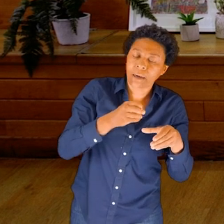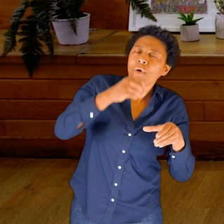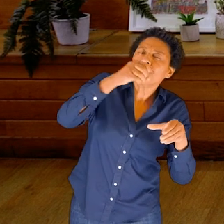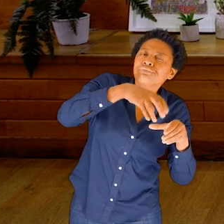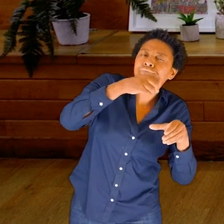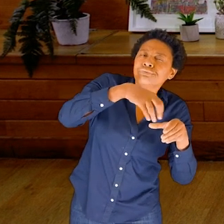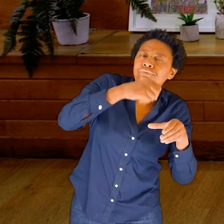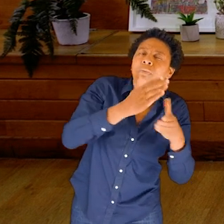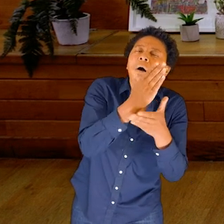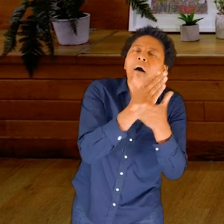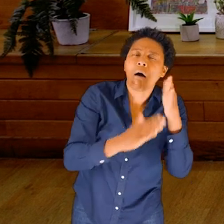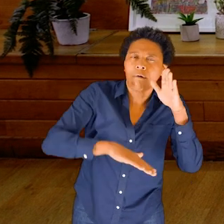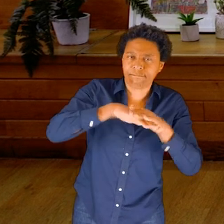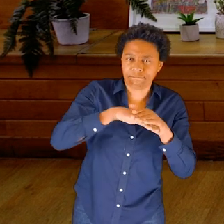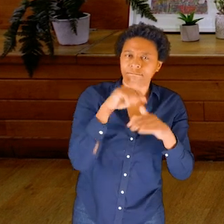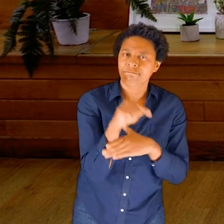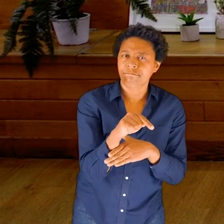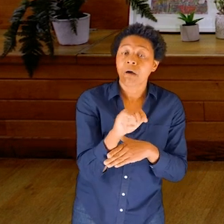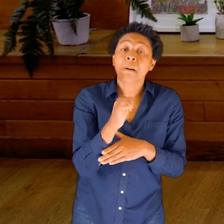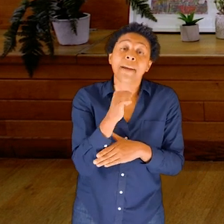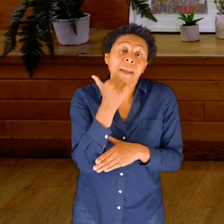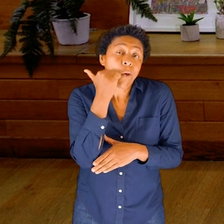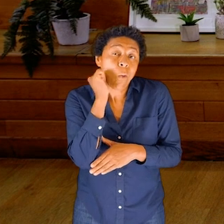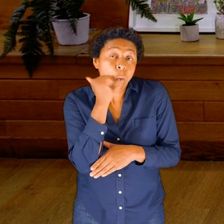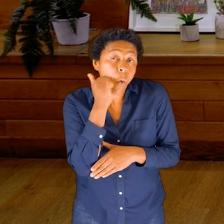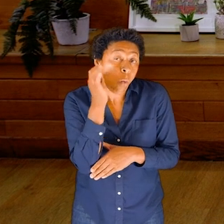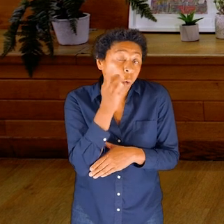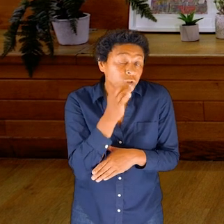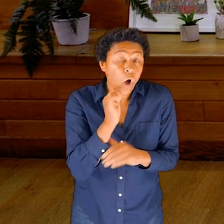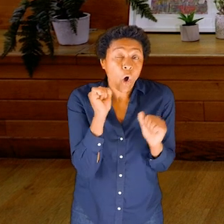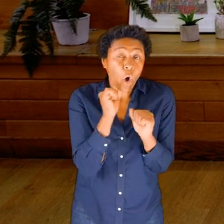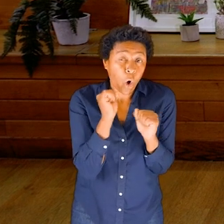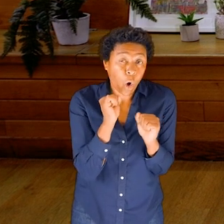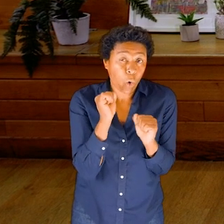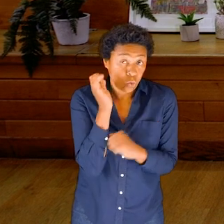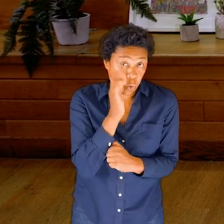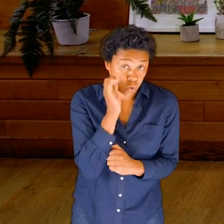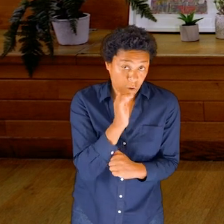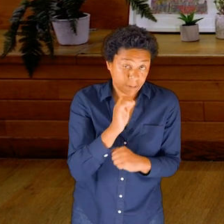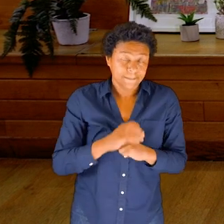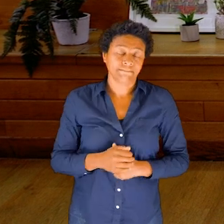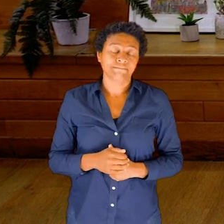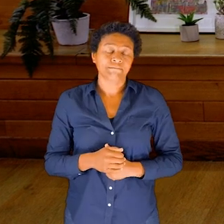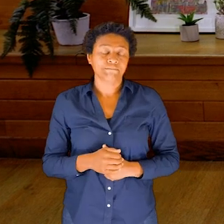And you could also put some warm water in there, or cold water. You might have a preference, so you can decide for yourself.